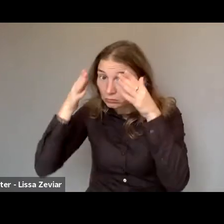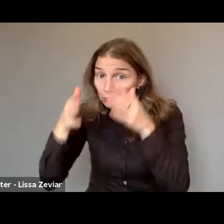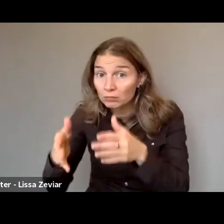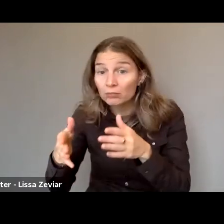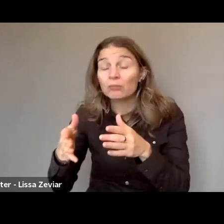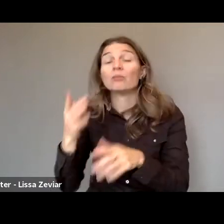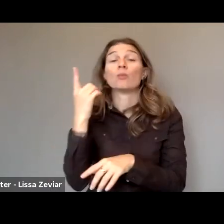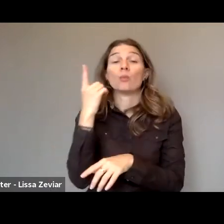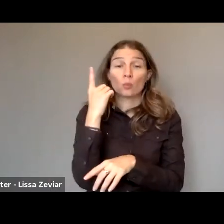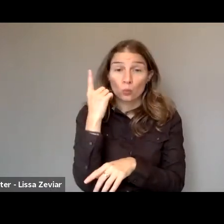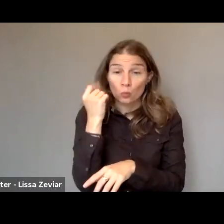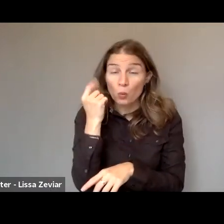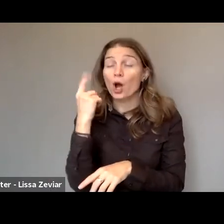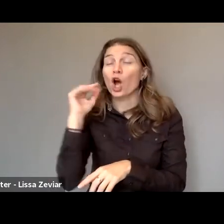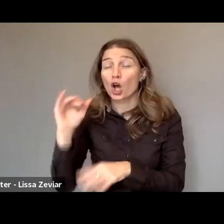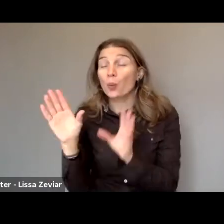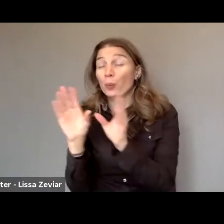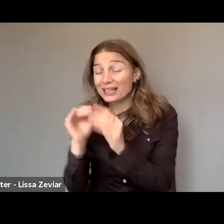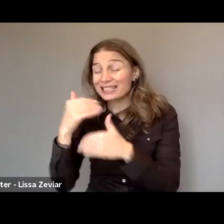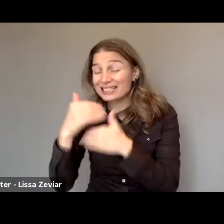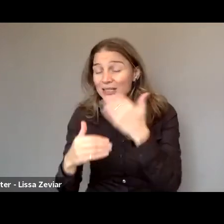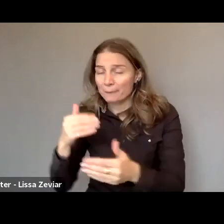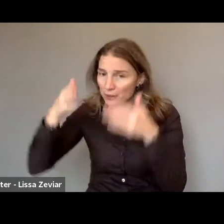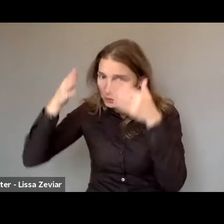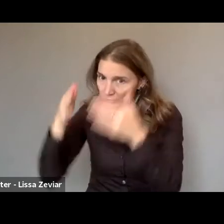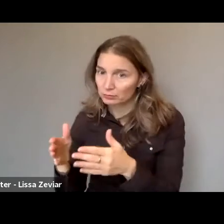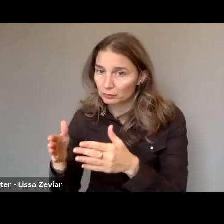Three measures have been adopted on November 2019